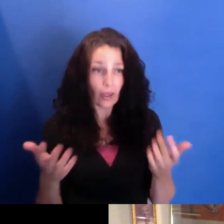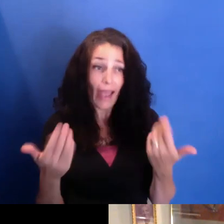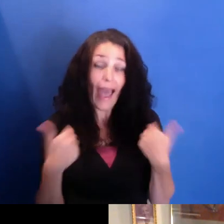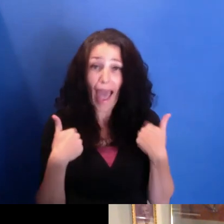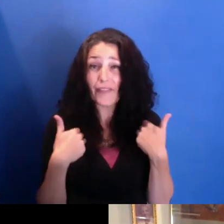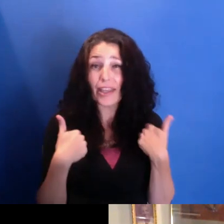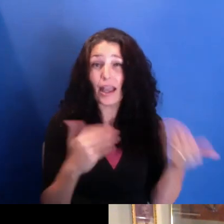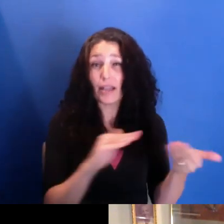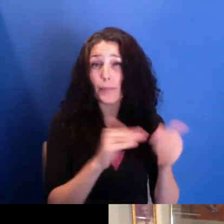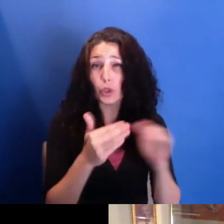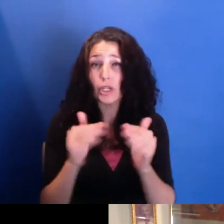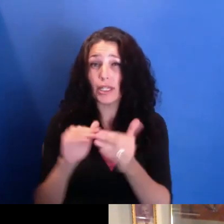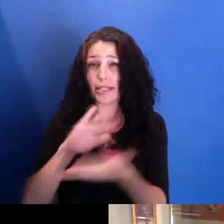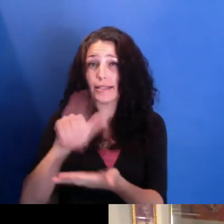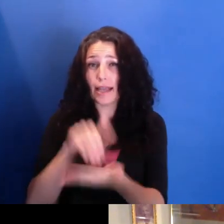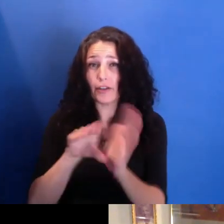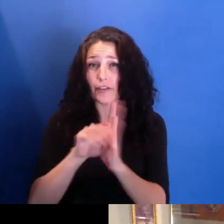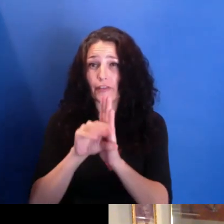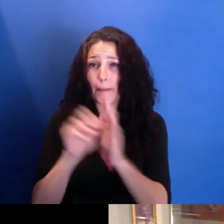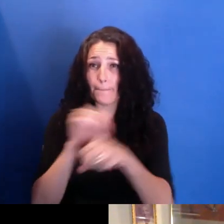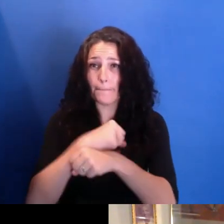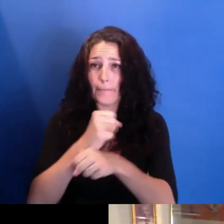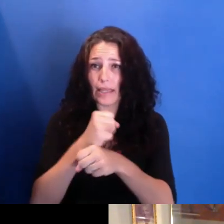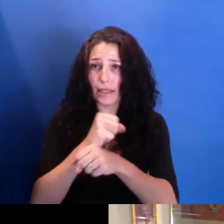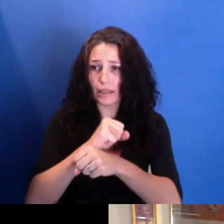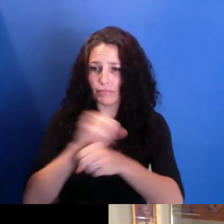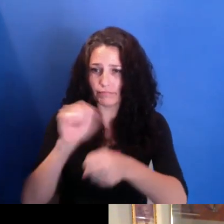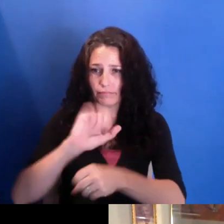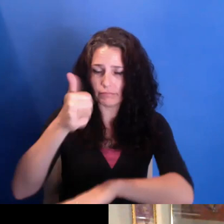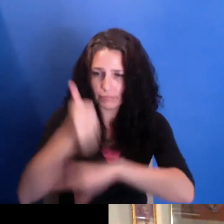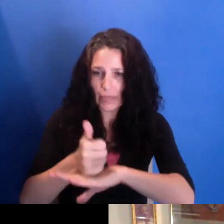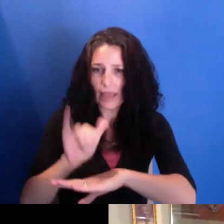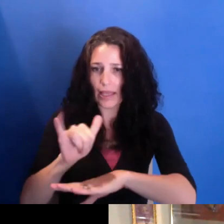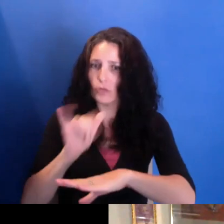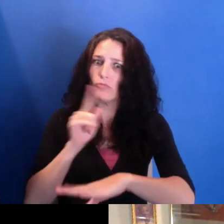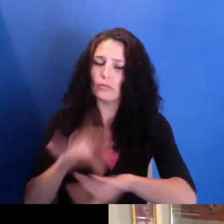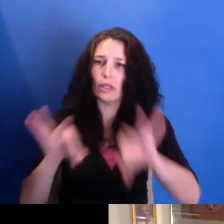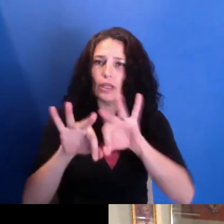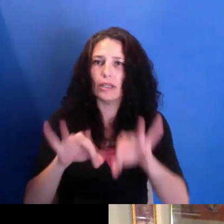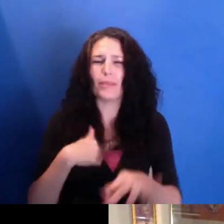It's-- I mean, just thinking about what we're-- where we're all thinking about, what-- well, what do we do? Like, you know, I'm just thinking about, like, what can I do? What am I-- am I doing the right thing?